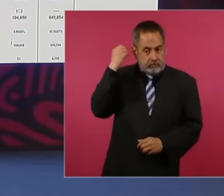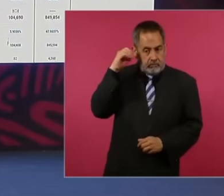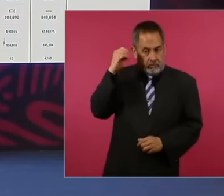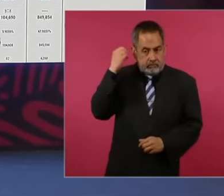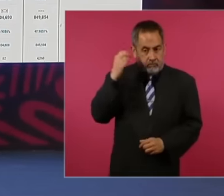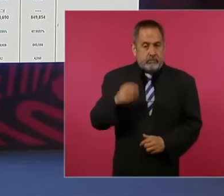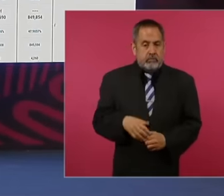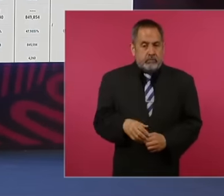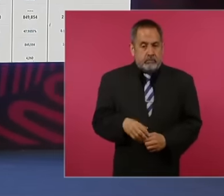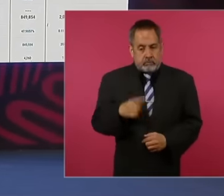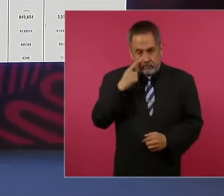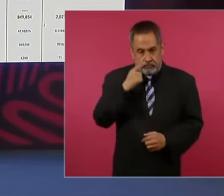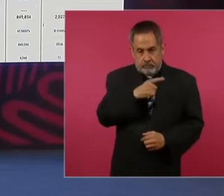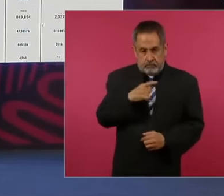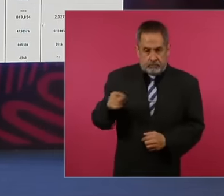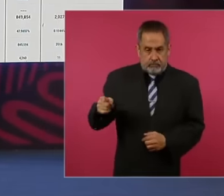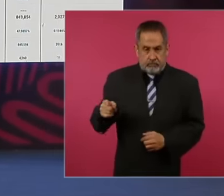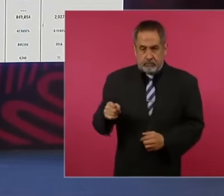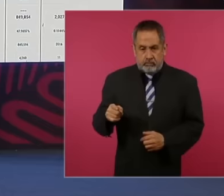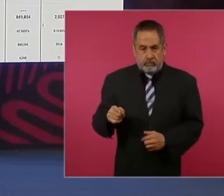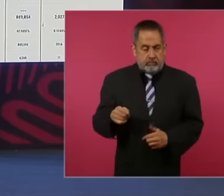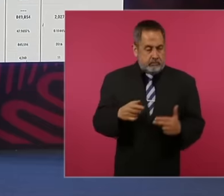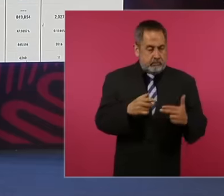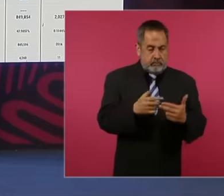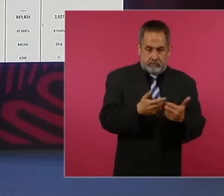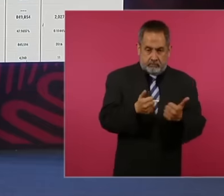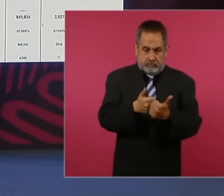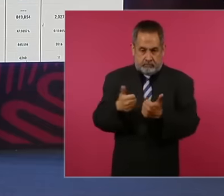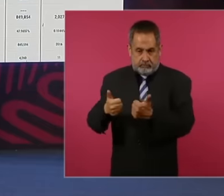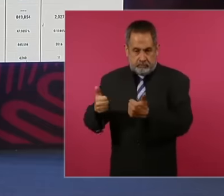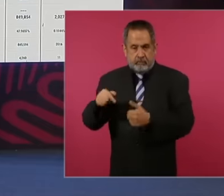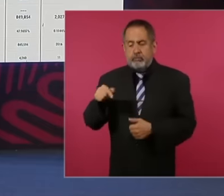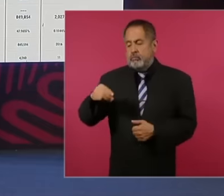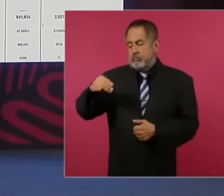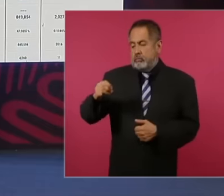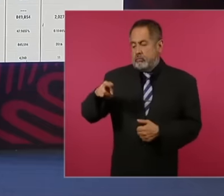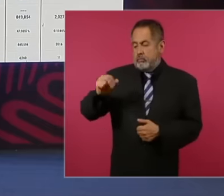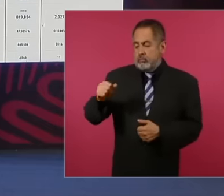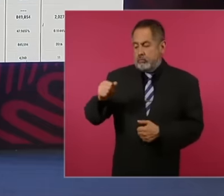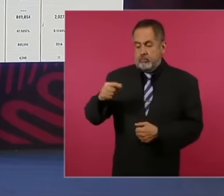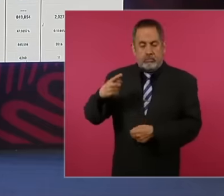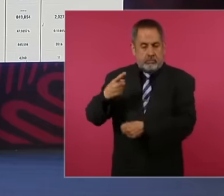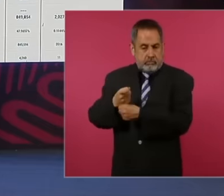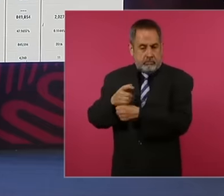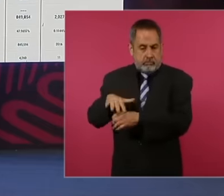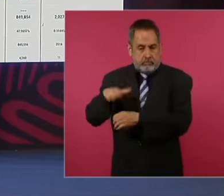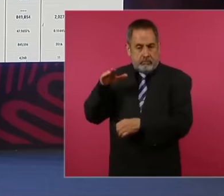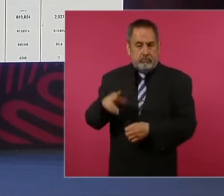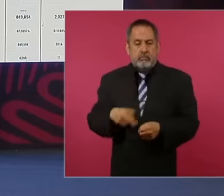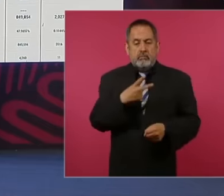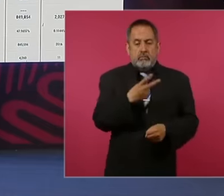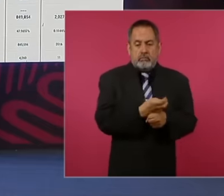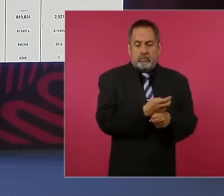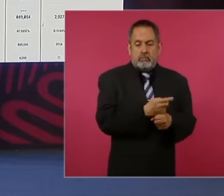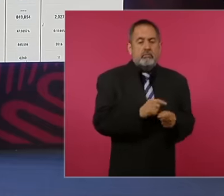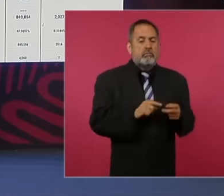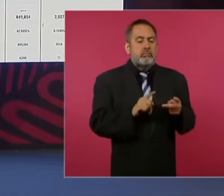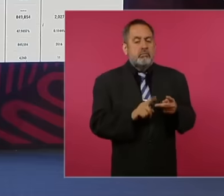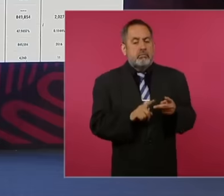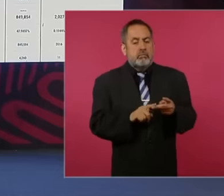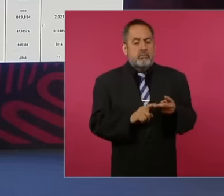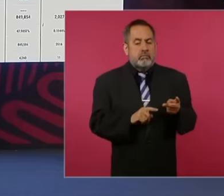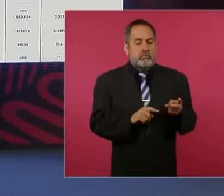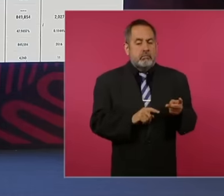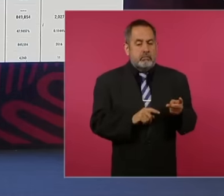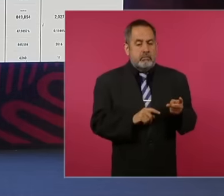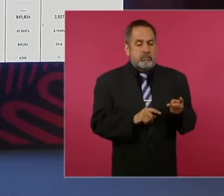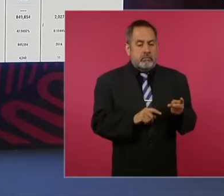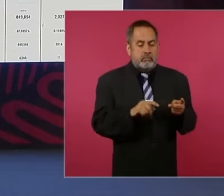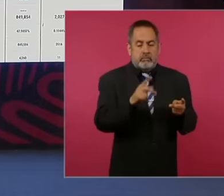we can also see without a brown coalition as a majority and first minority green ecological party